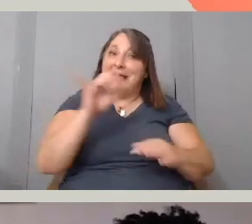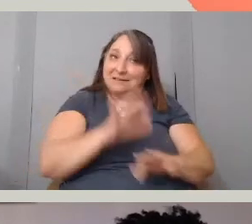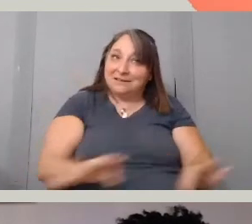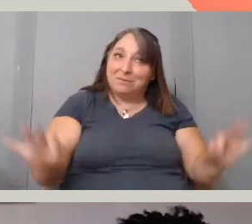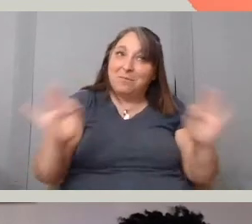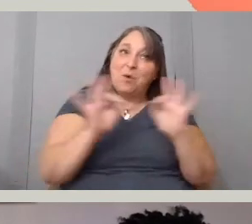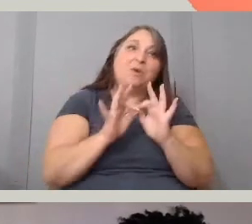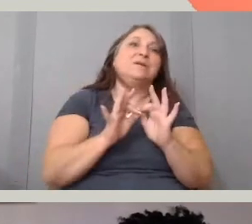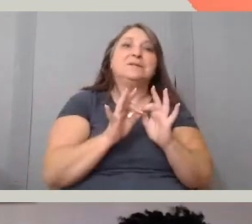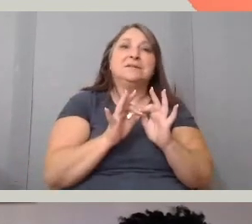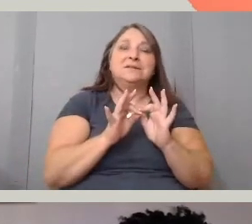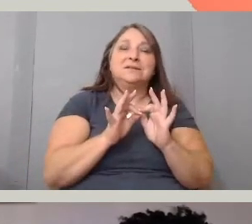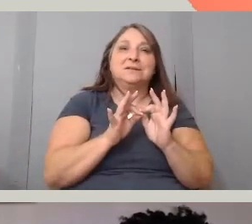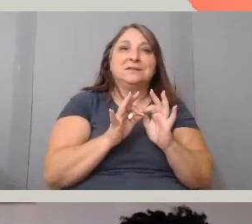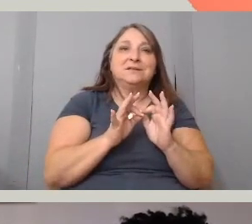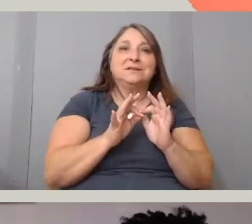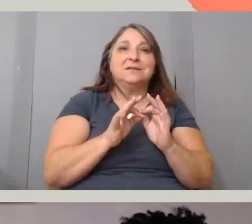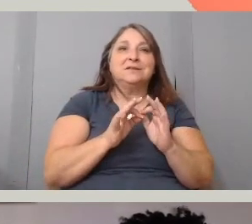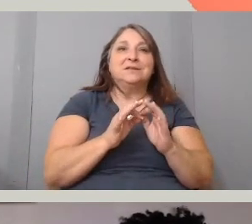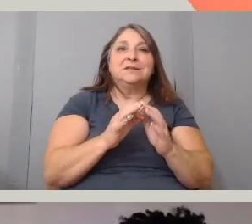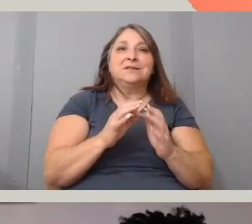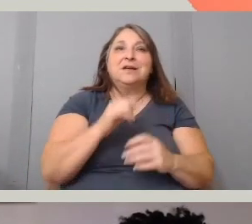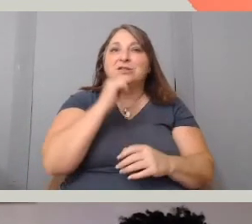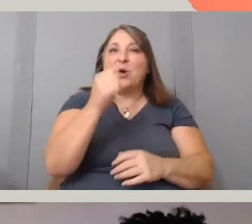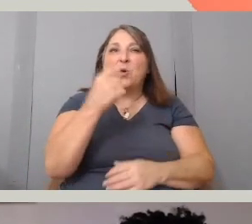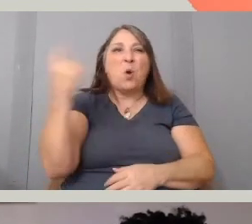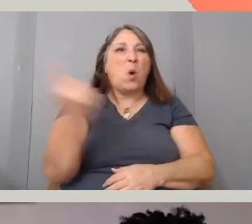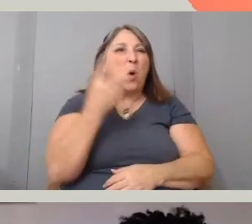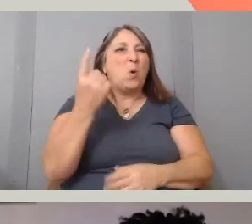it's, don't always try to fill all the silences